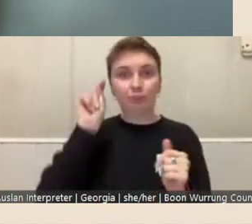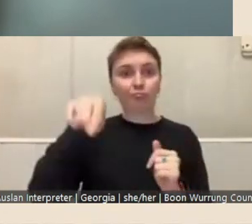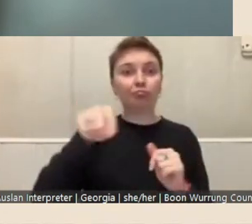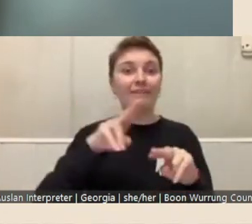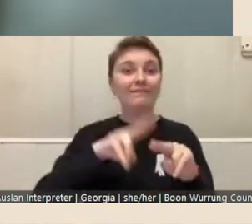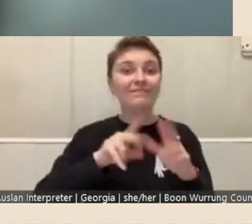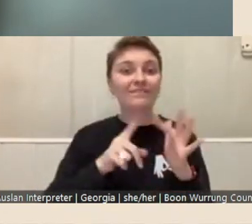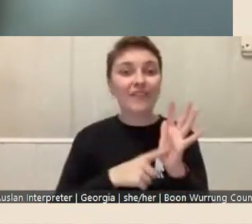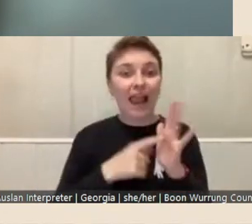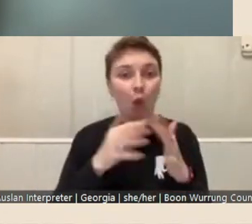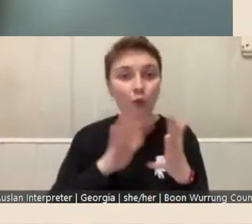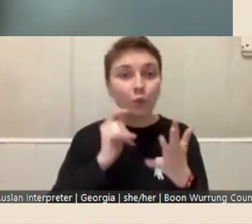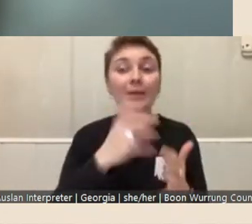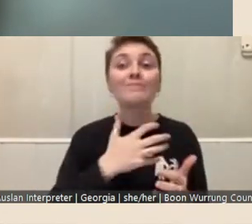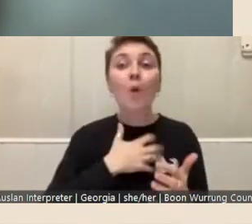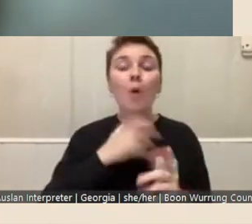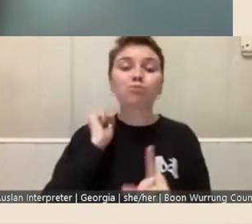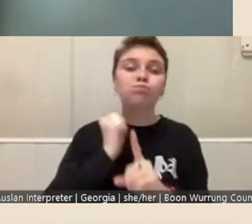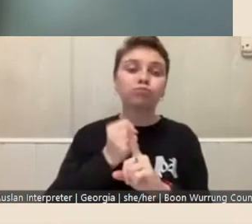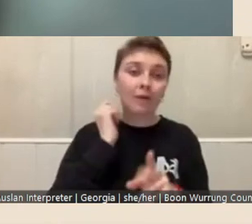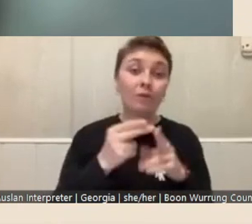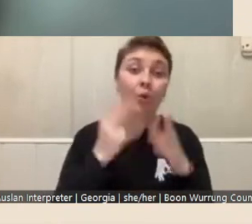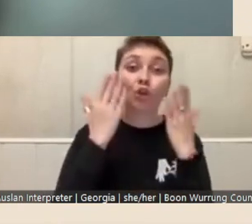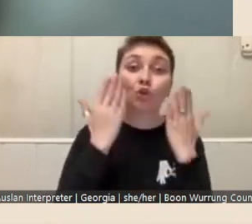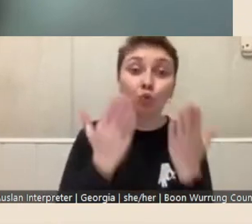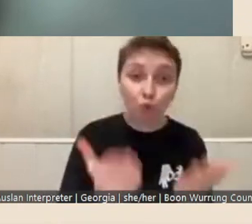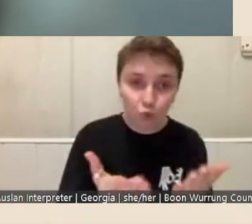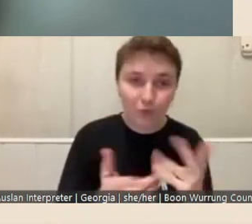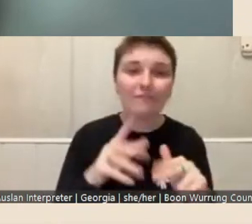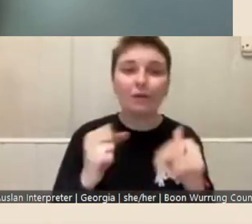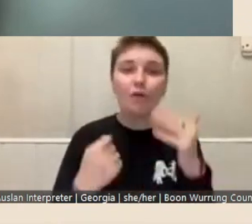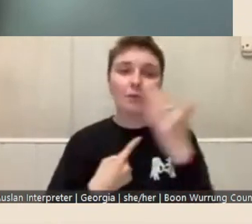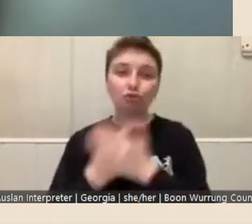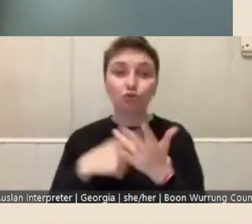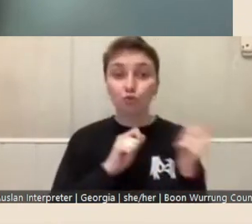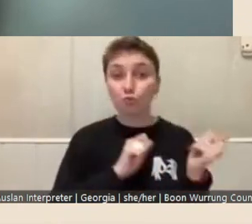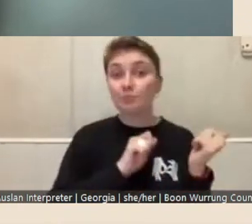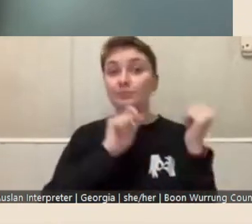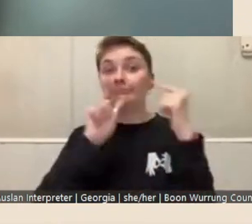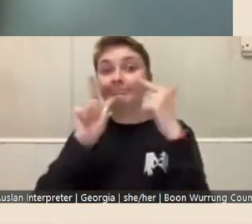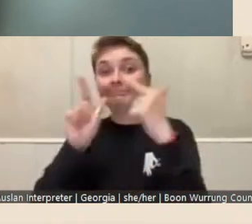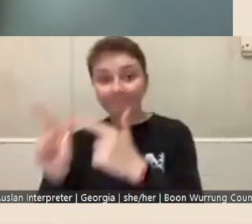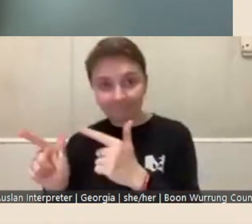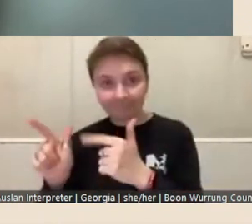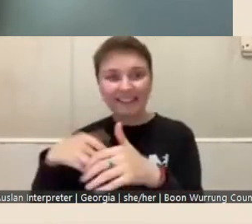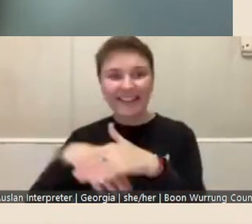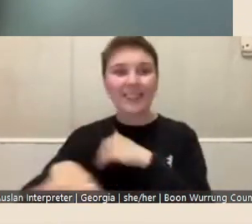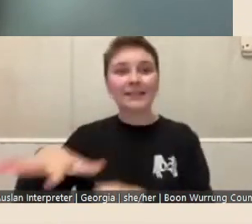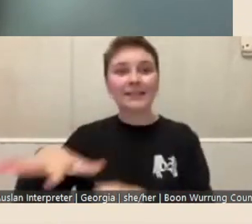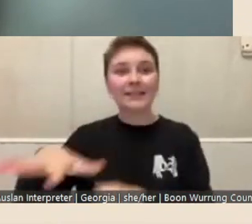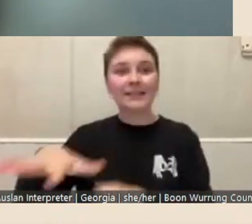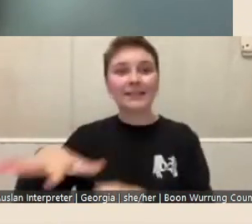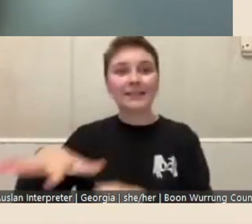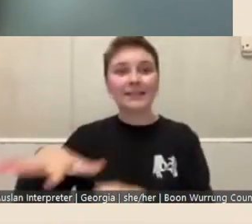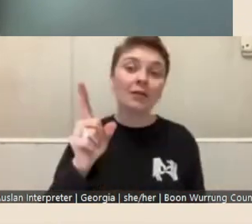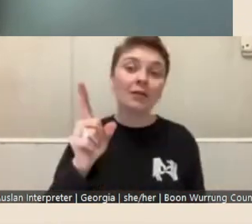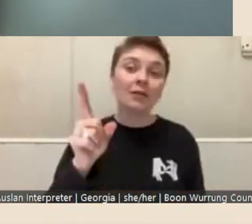impactful for you if you have opportunities to be in that space, but, if the very specific question